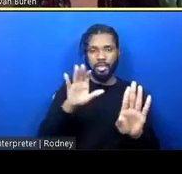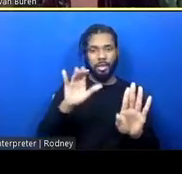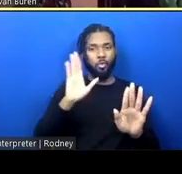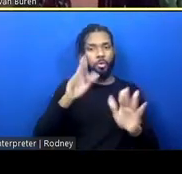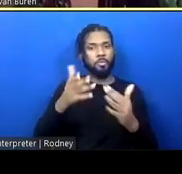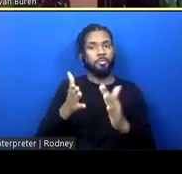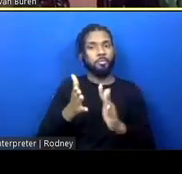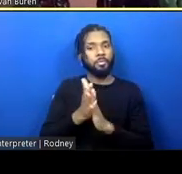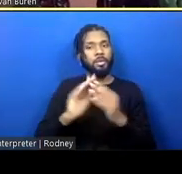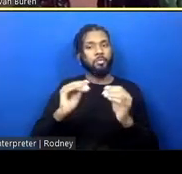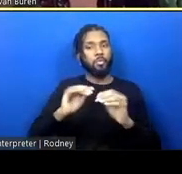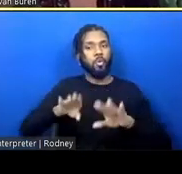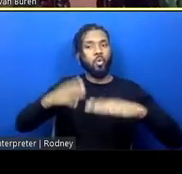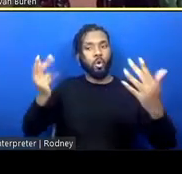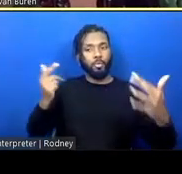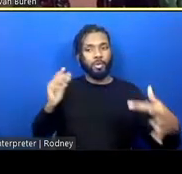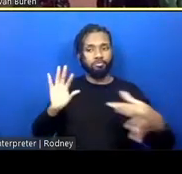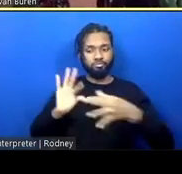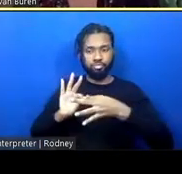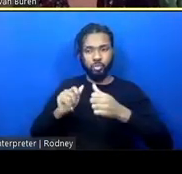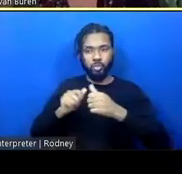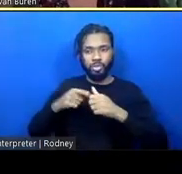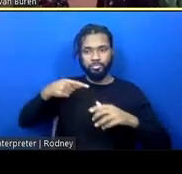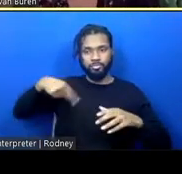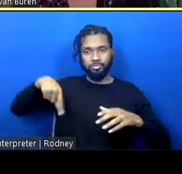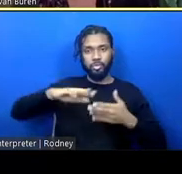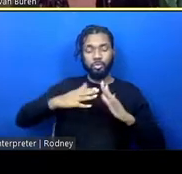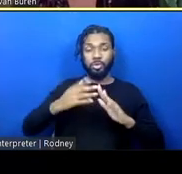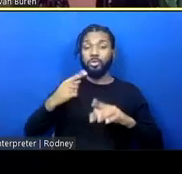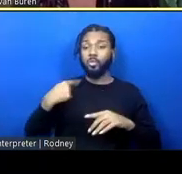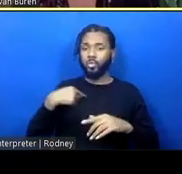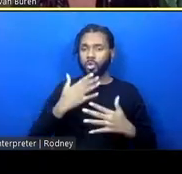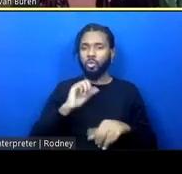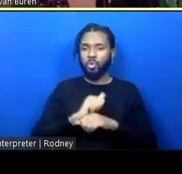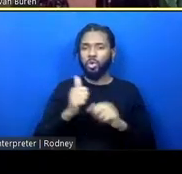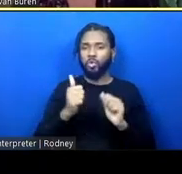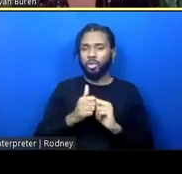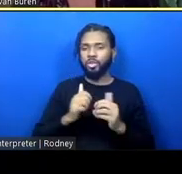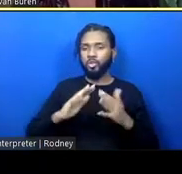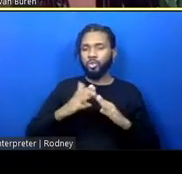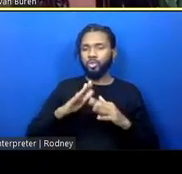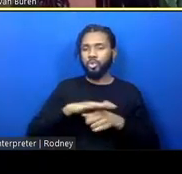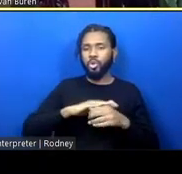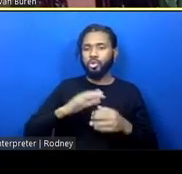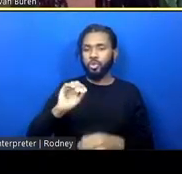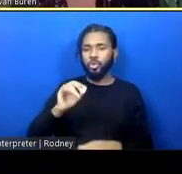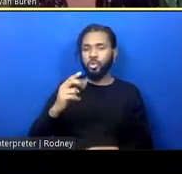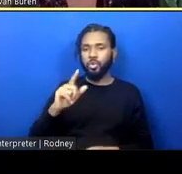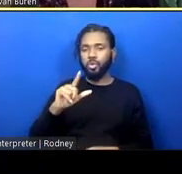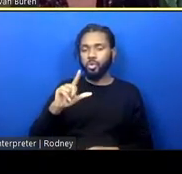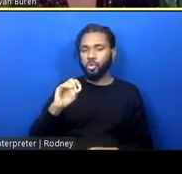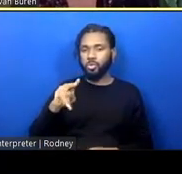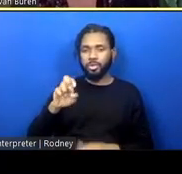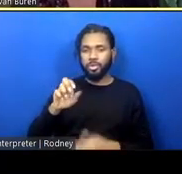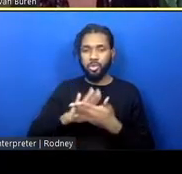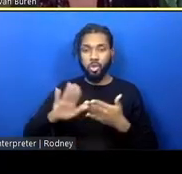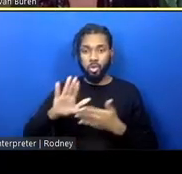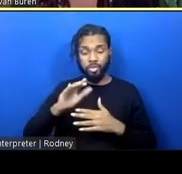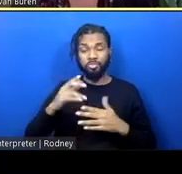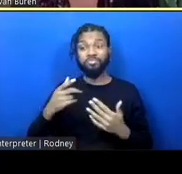We've been able to work with folks at Laney College, a local community college we have, where the same folks who helped us design it went there and learned